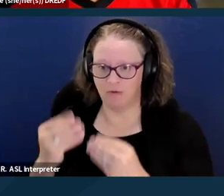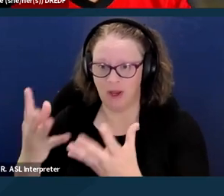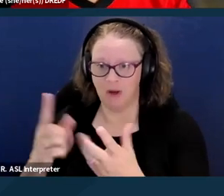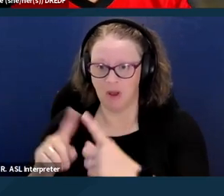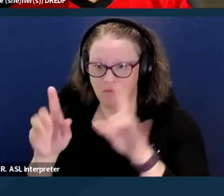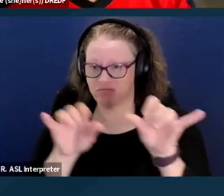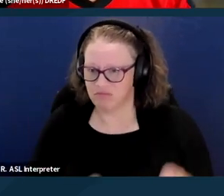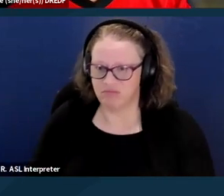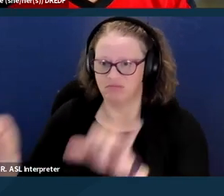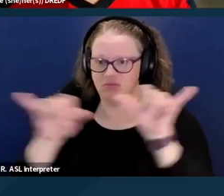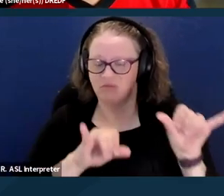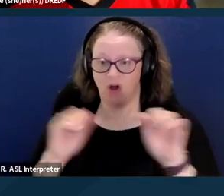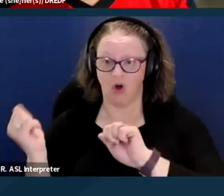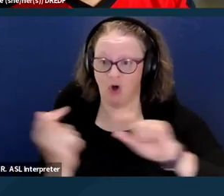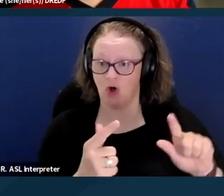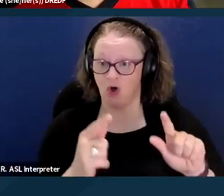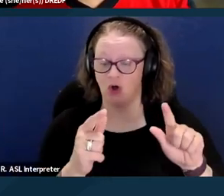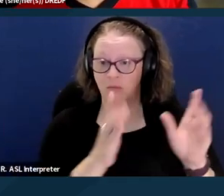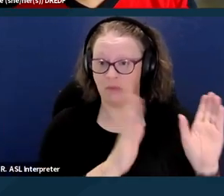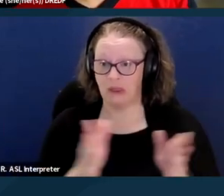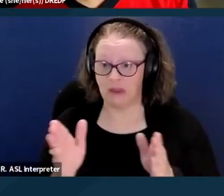across all plans or across the state.